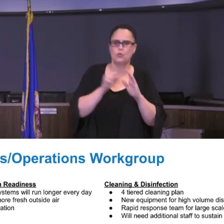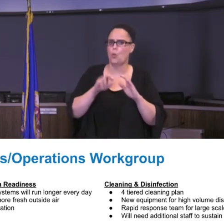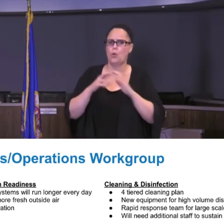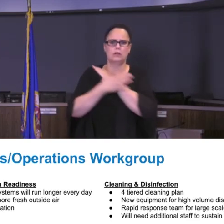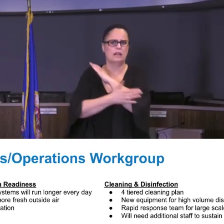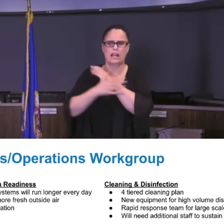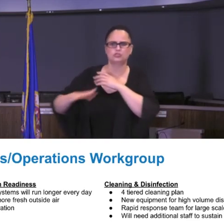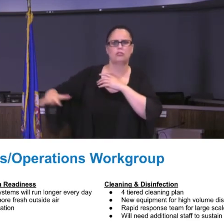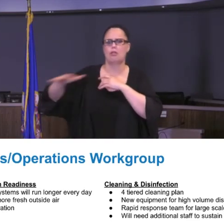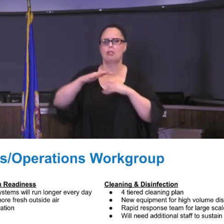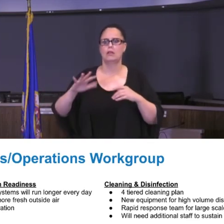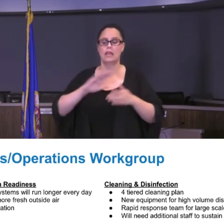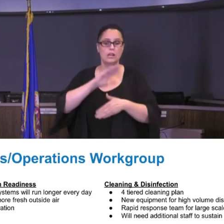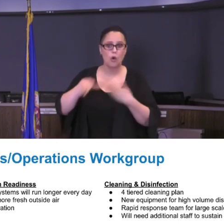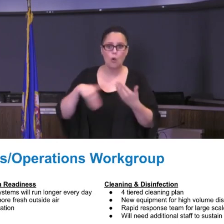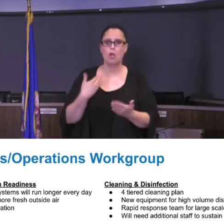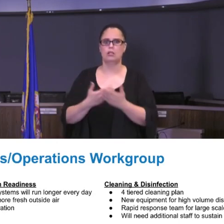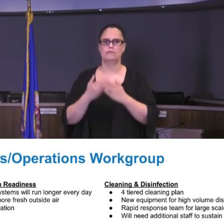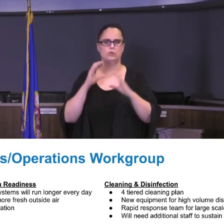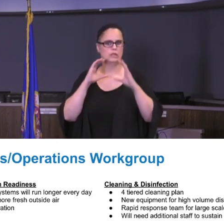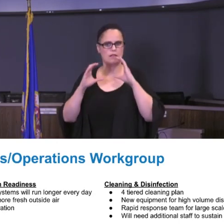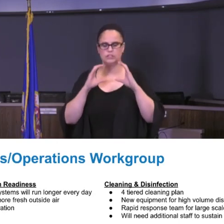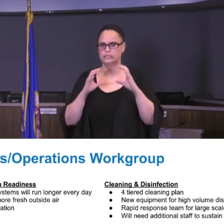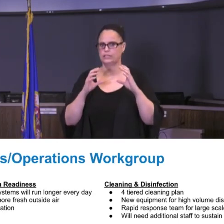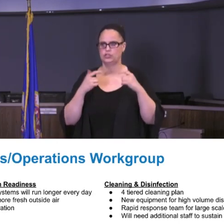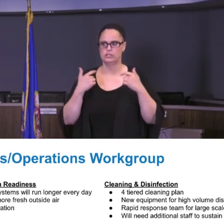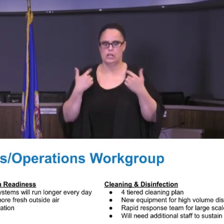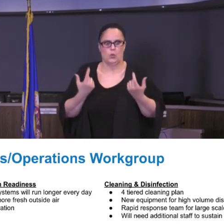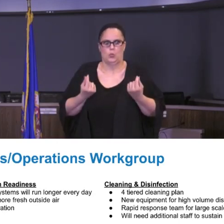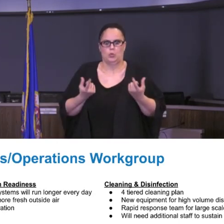conversations, is what are we going to do if staff get sick